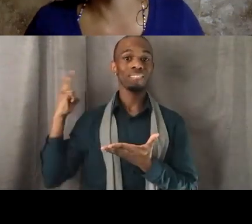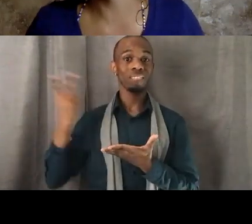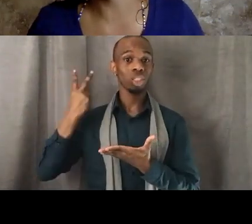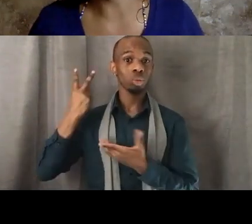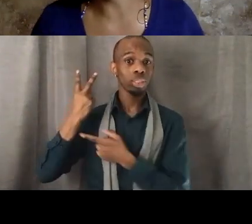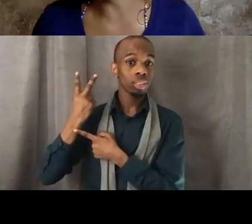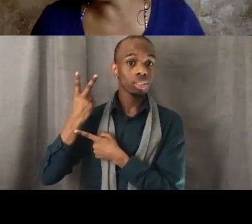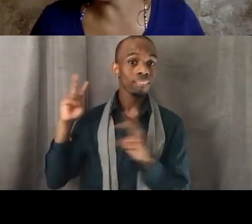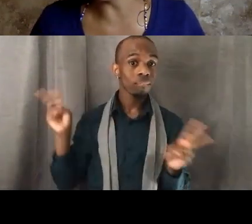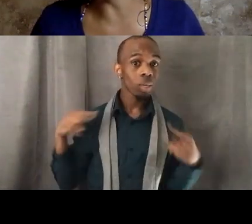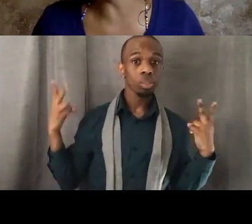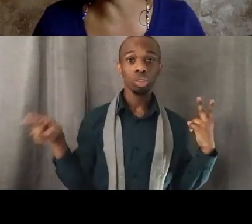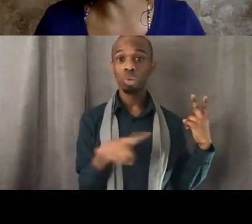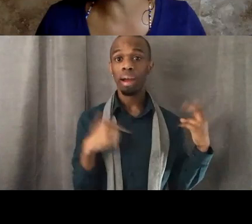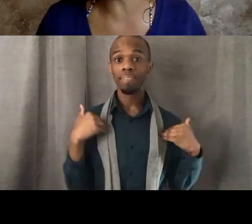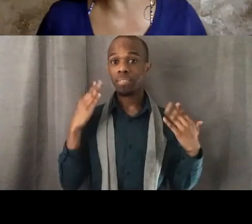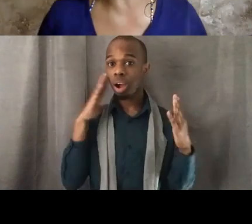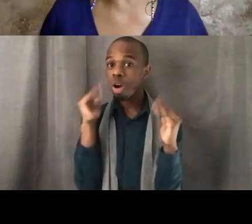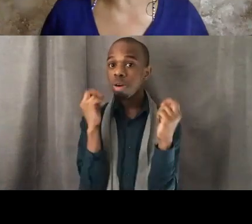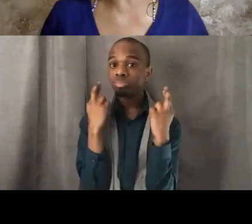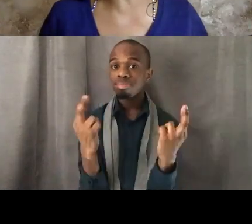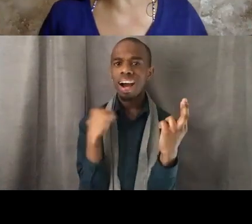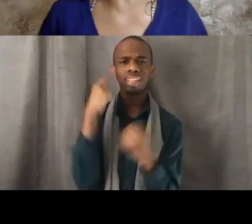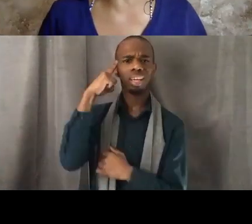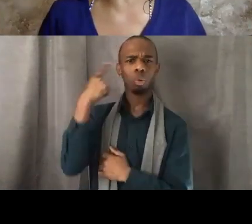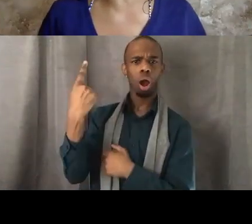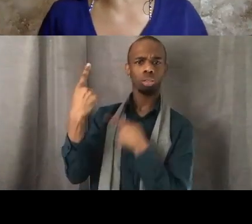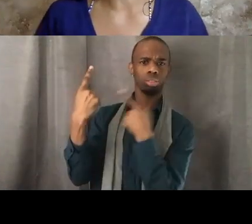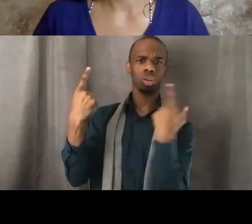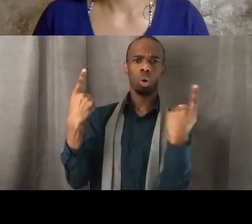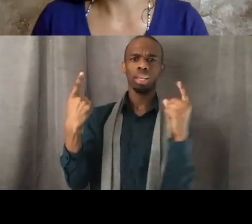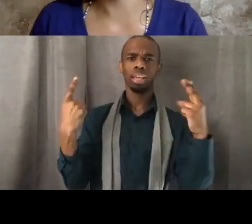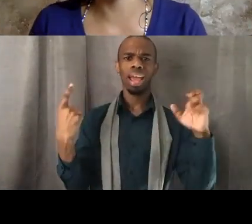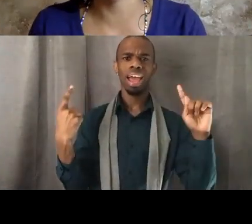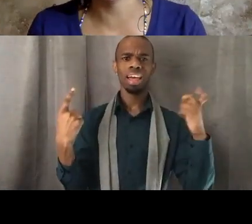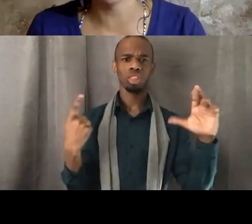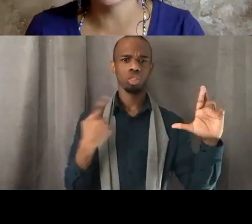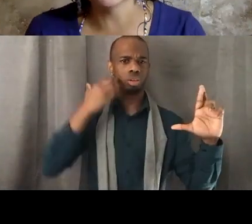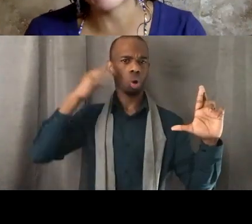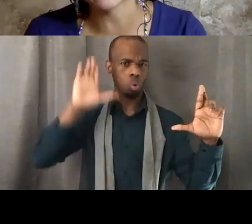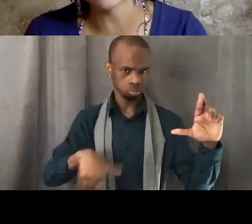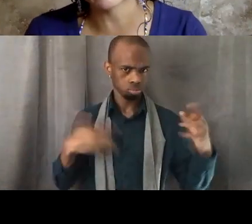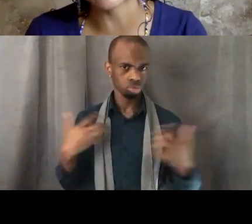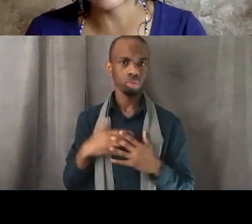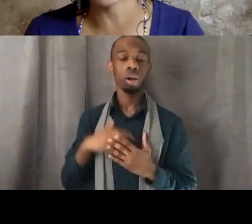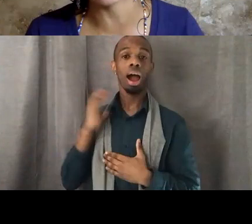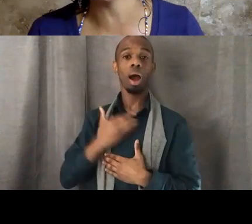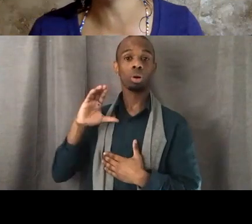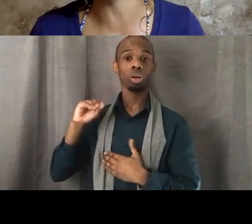One that I think only Heather may be fully aware of is our co-founder of Black Lives Matter who's been